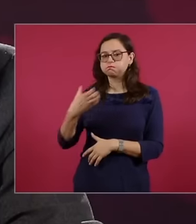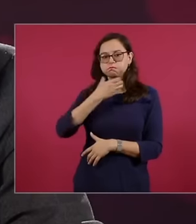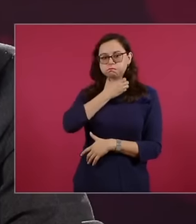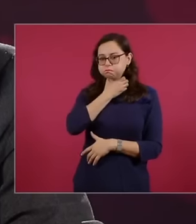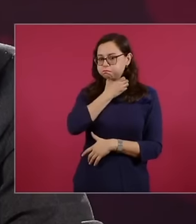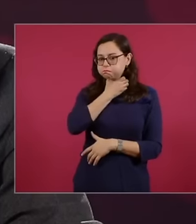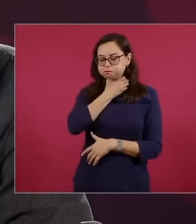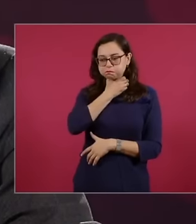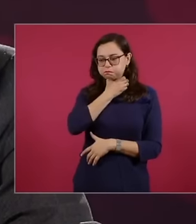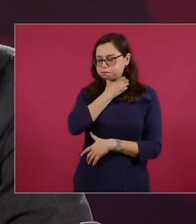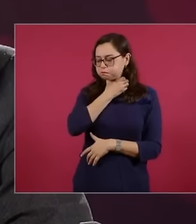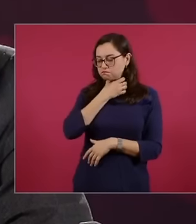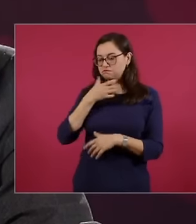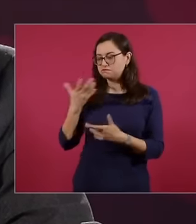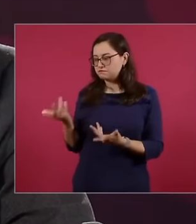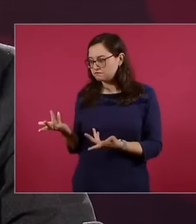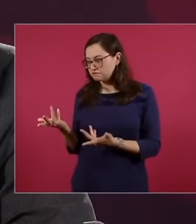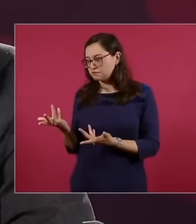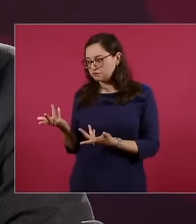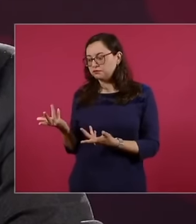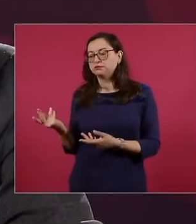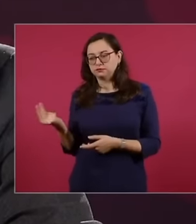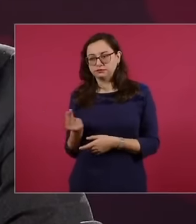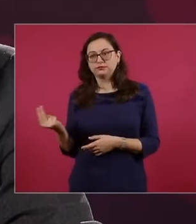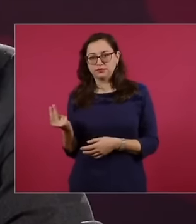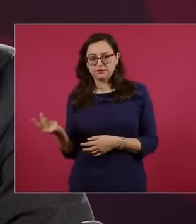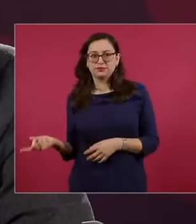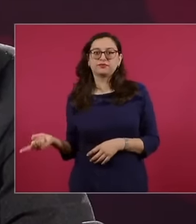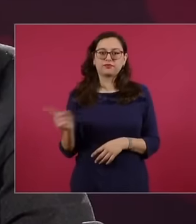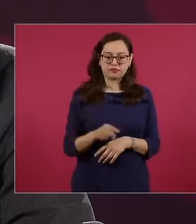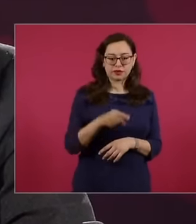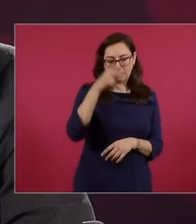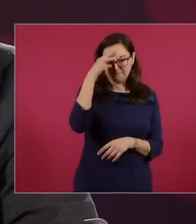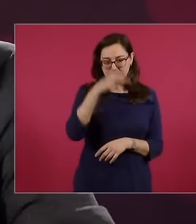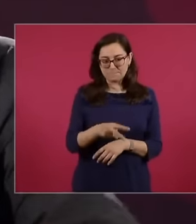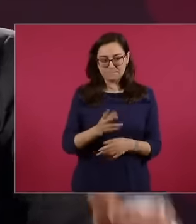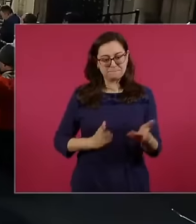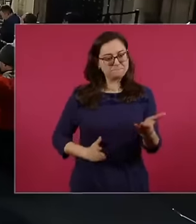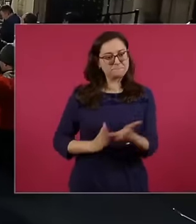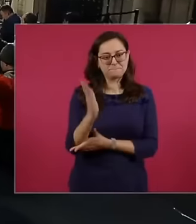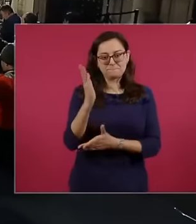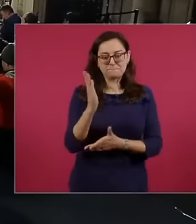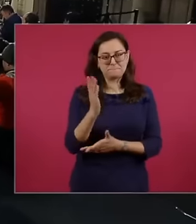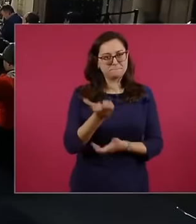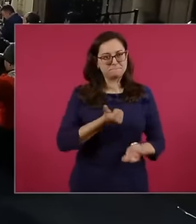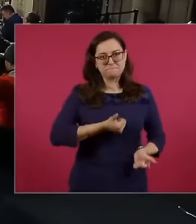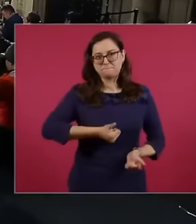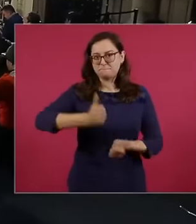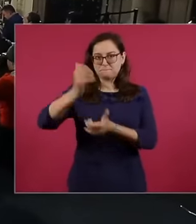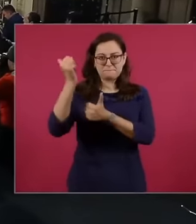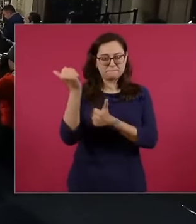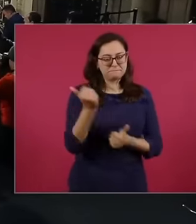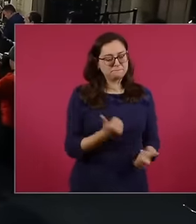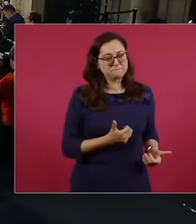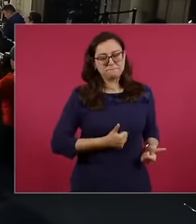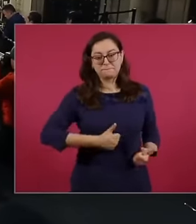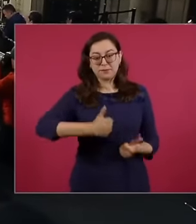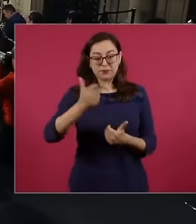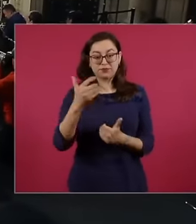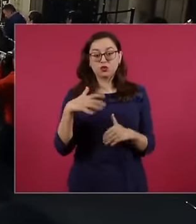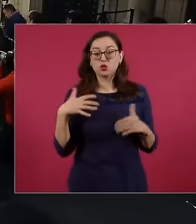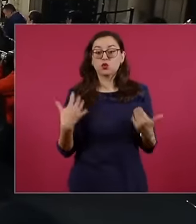and it is necessary. This step has a lot of potential. It is a